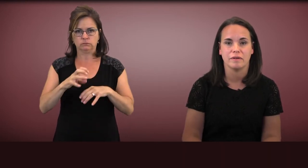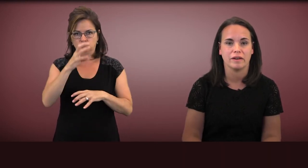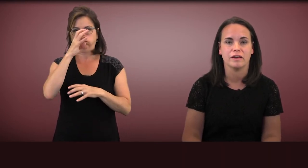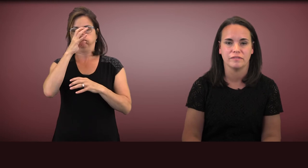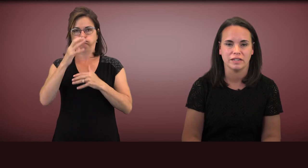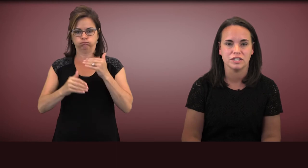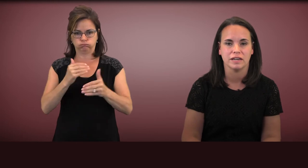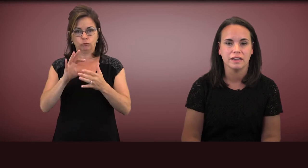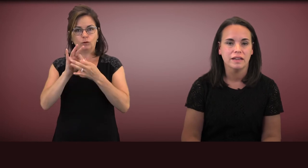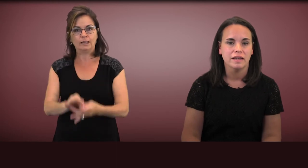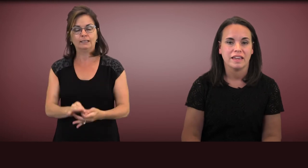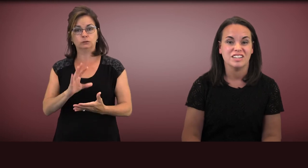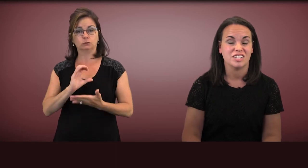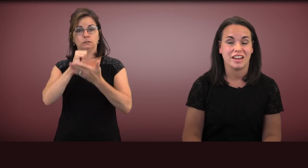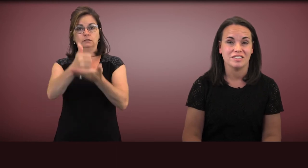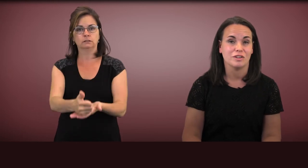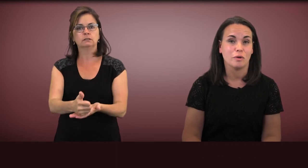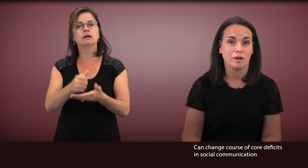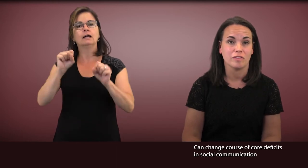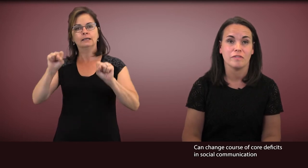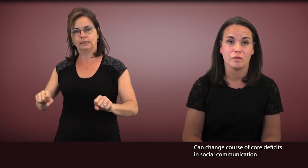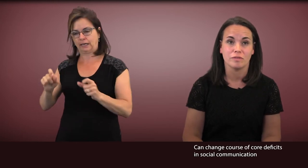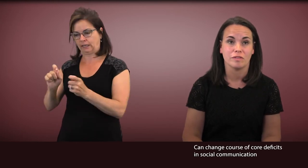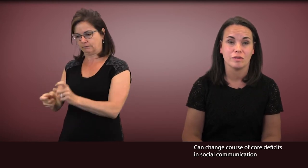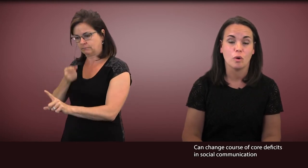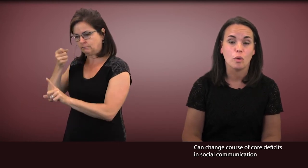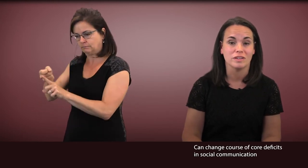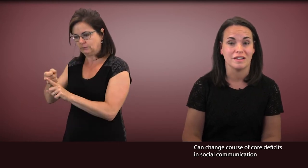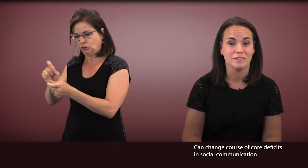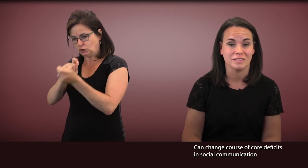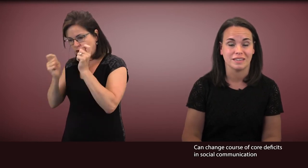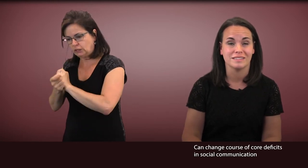around intervention can change the course of those core deficits,